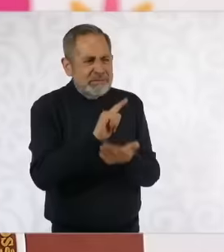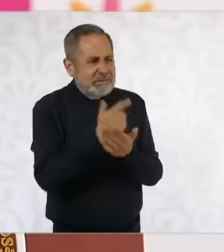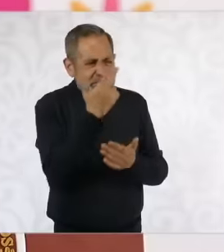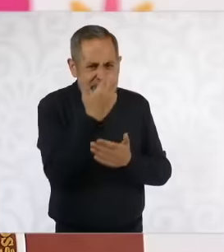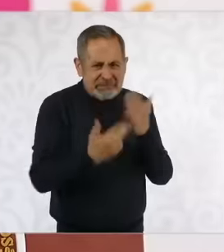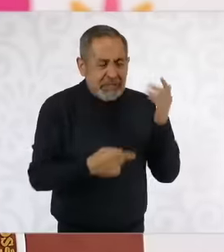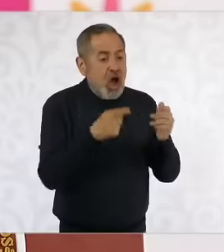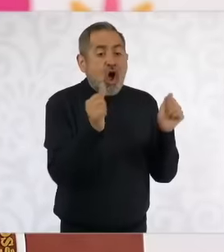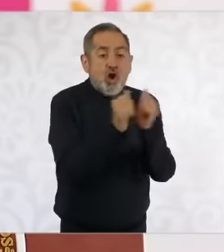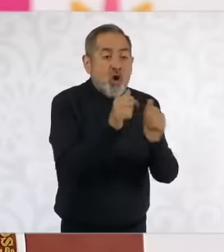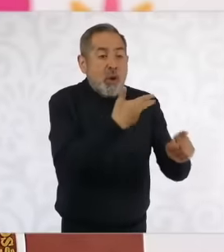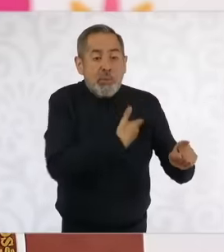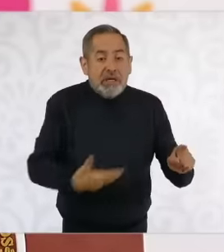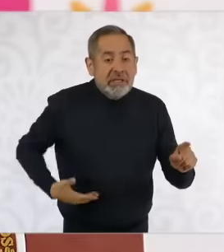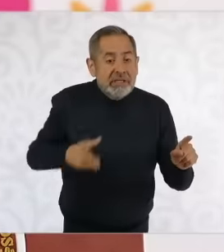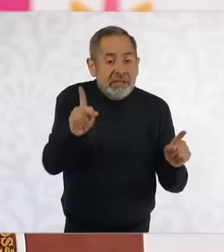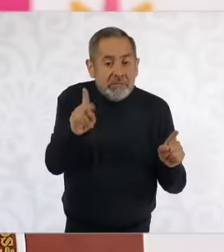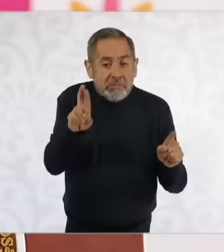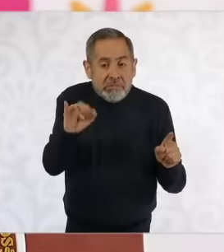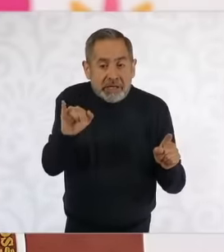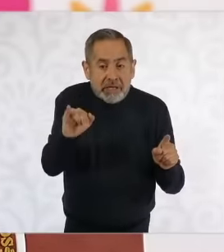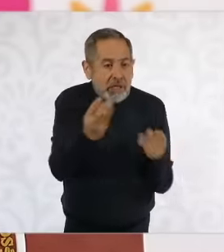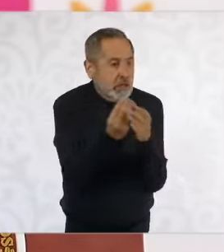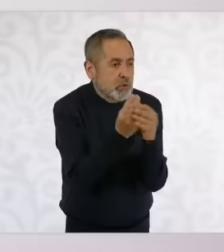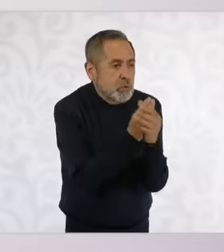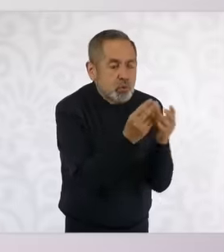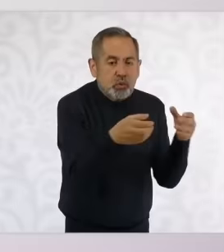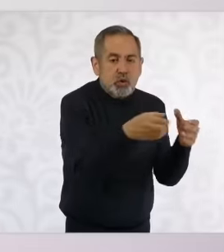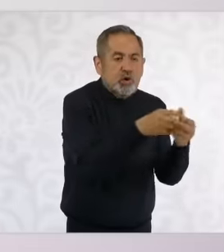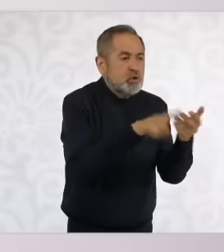of the PR He already said that he was not there Well yes but it was in his